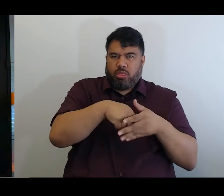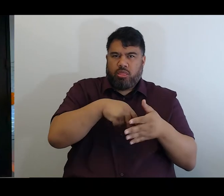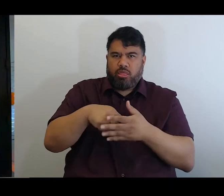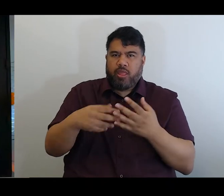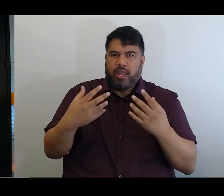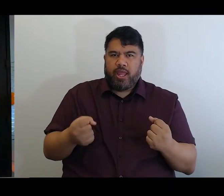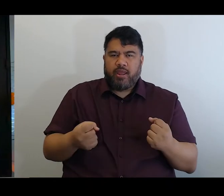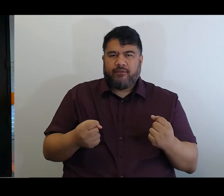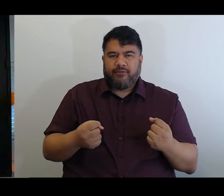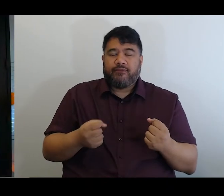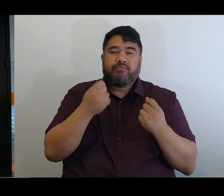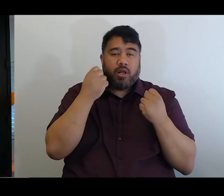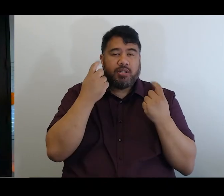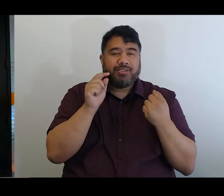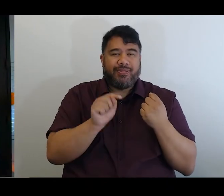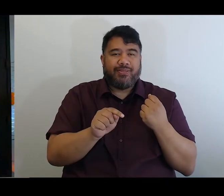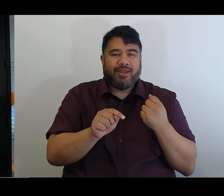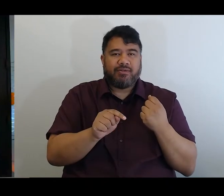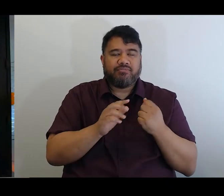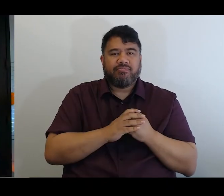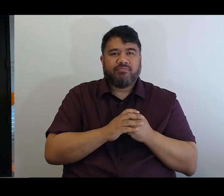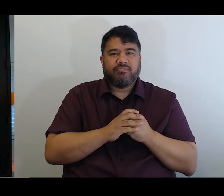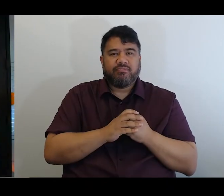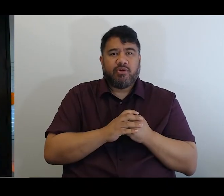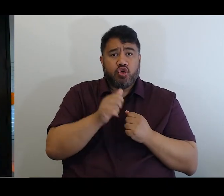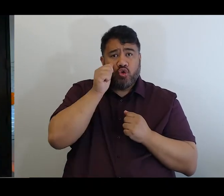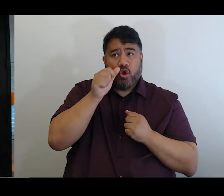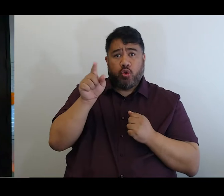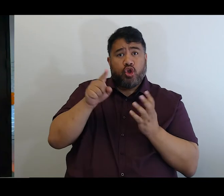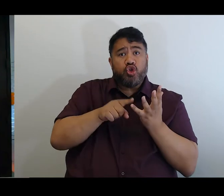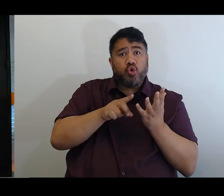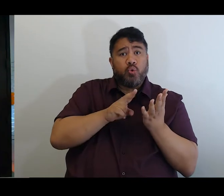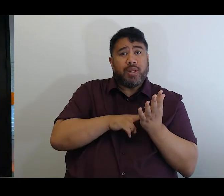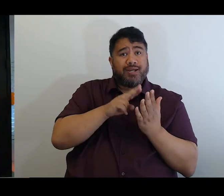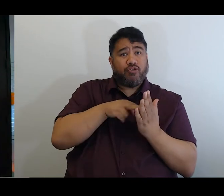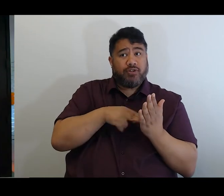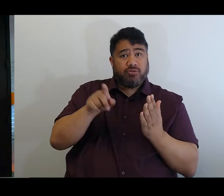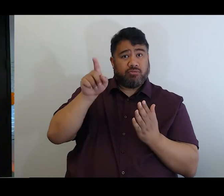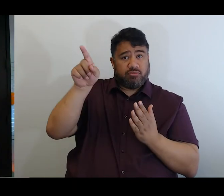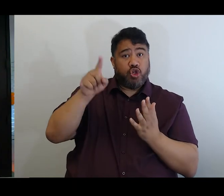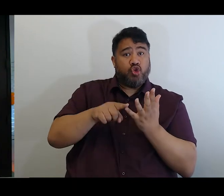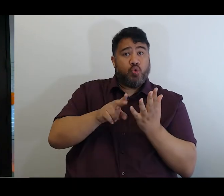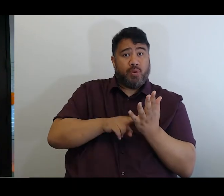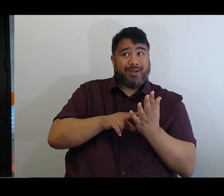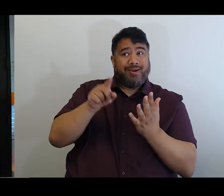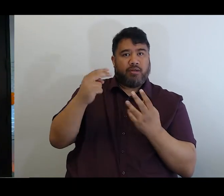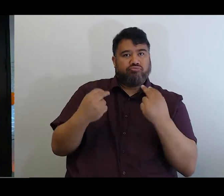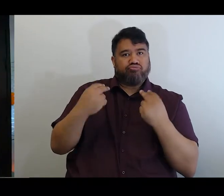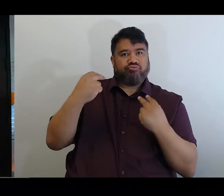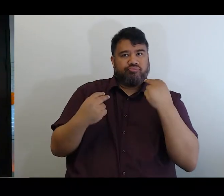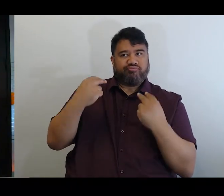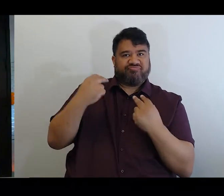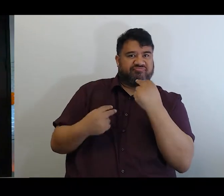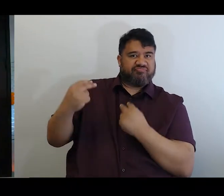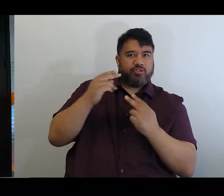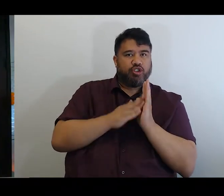The recent UN review of our progress to implement the UN Conventions on the Rights of Persons with Disabilities has been really clear.